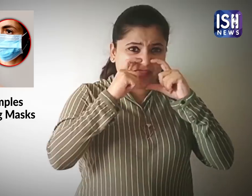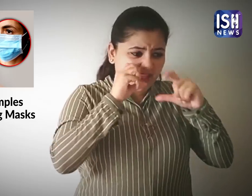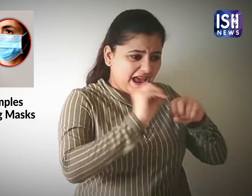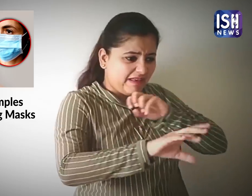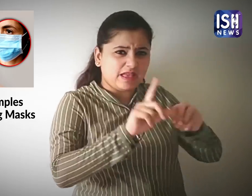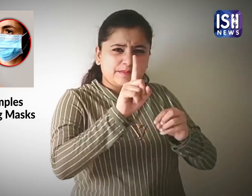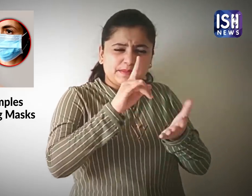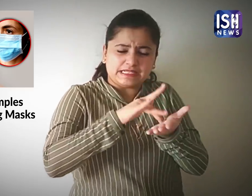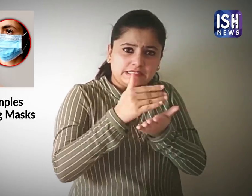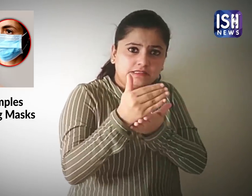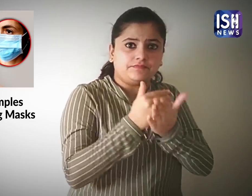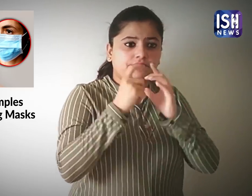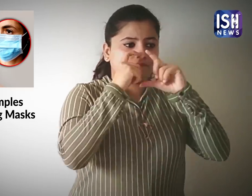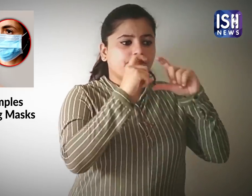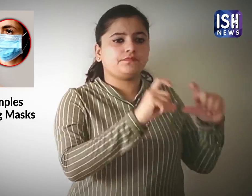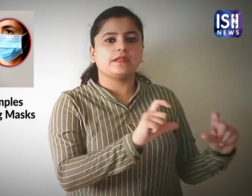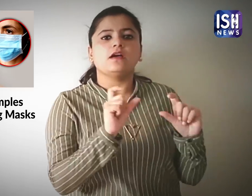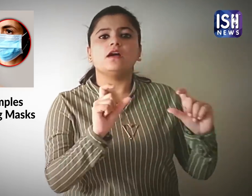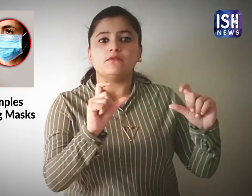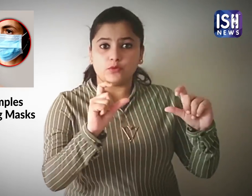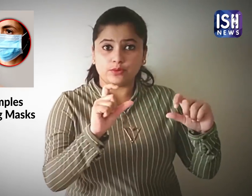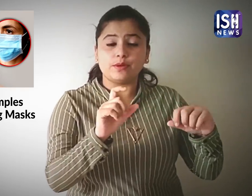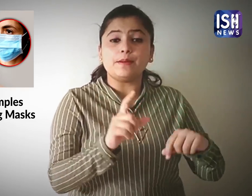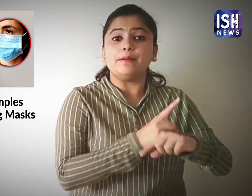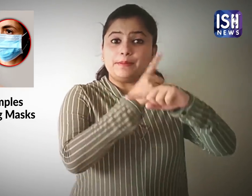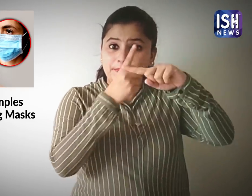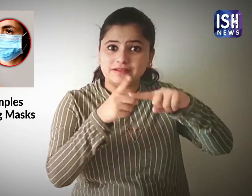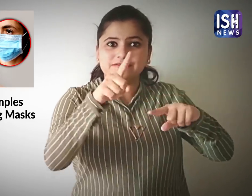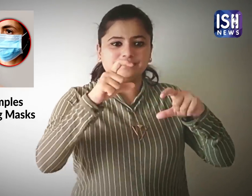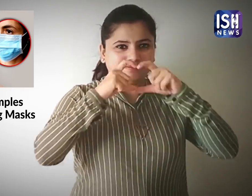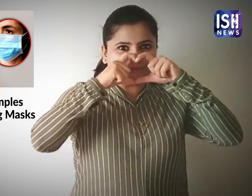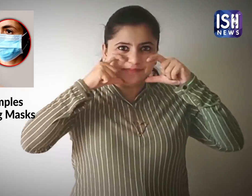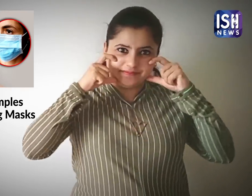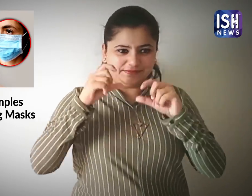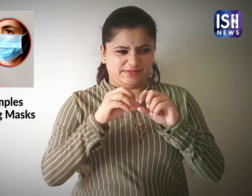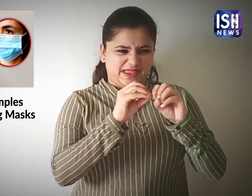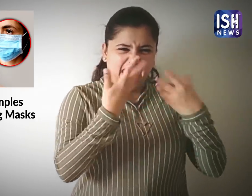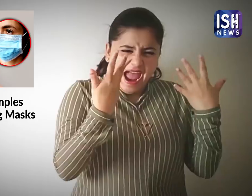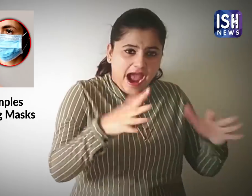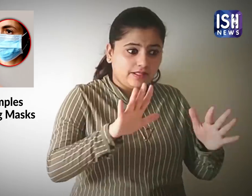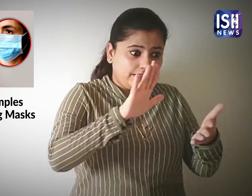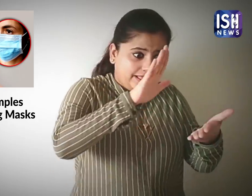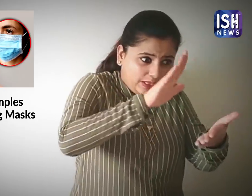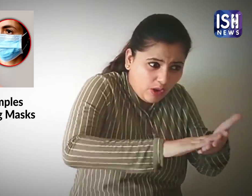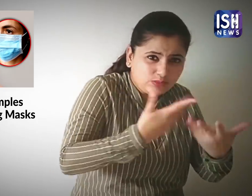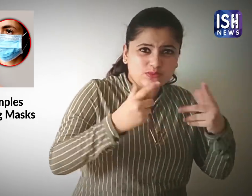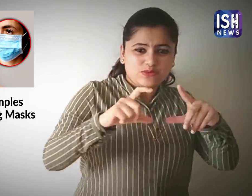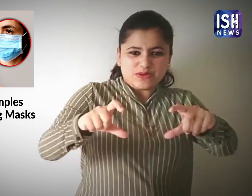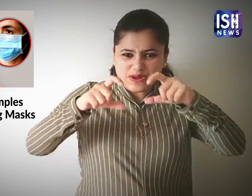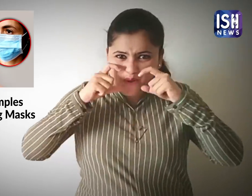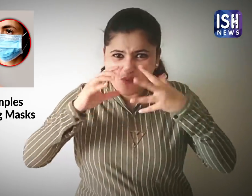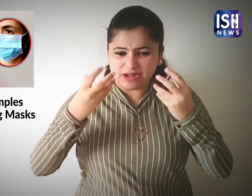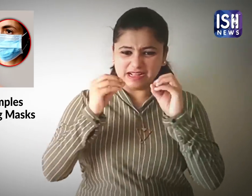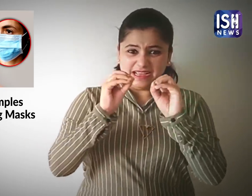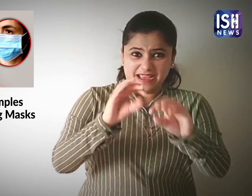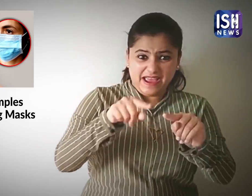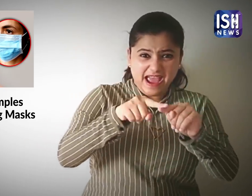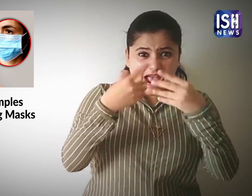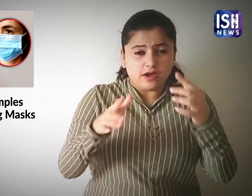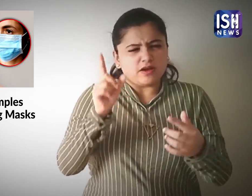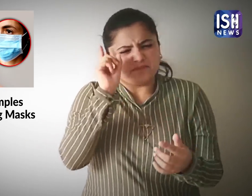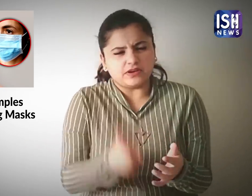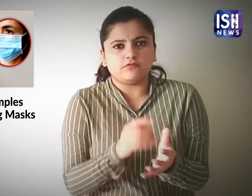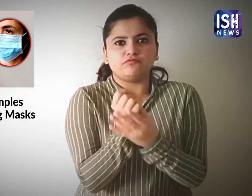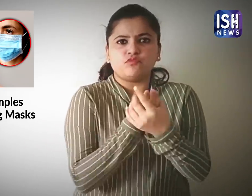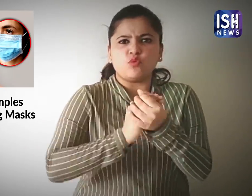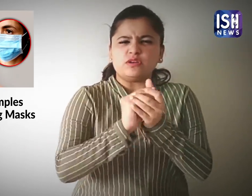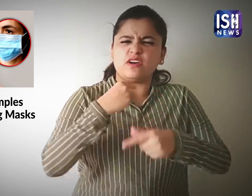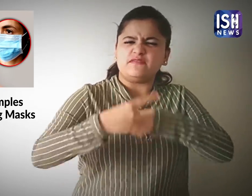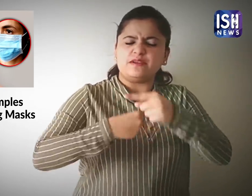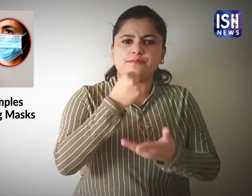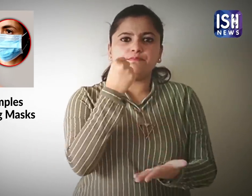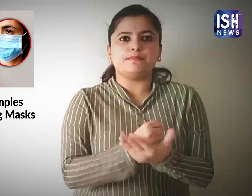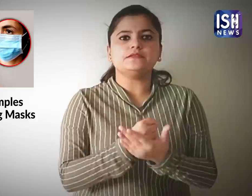Keep the mask in a clean place and wash your hands everytime you touch the mask.